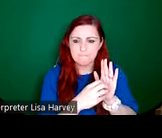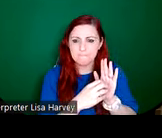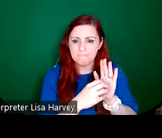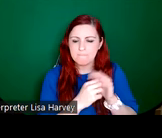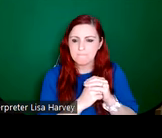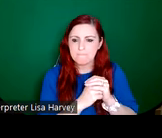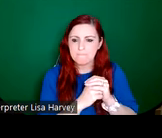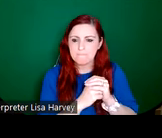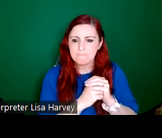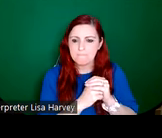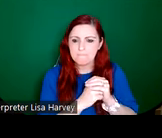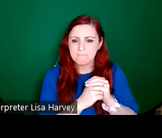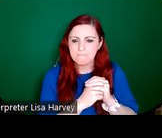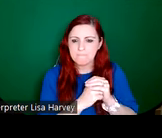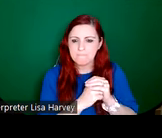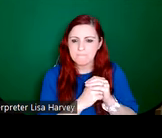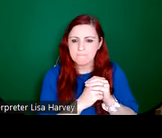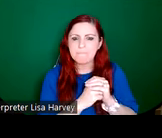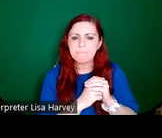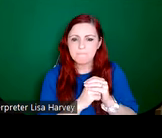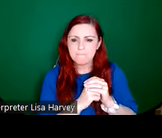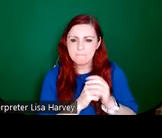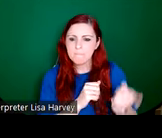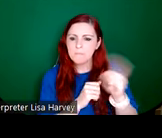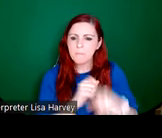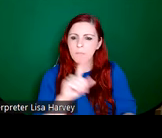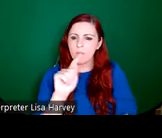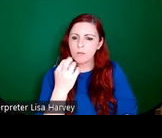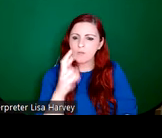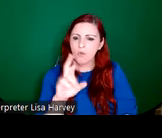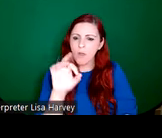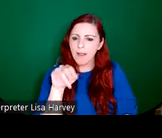And there are also things that An Túr Ghloine were the only firm using